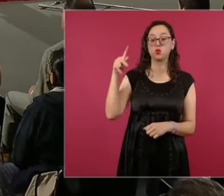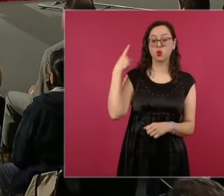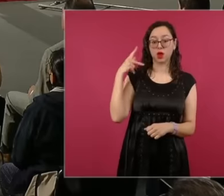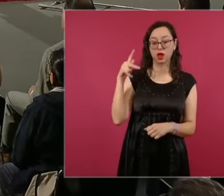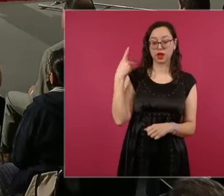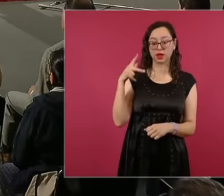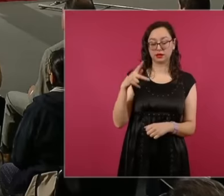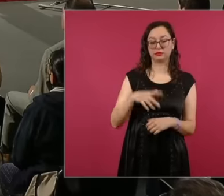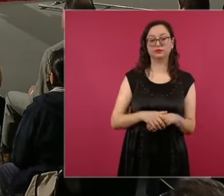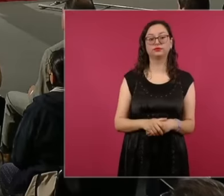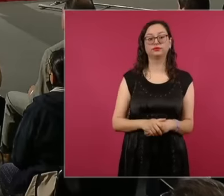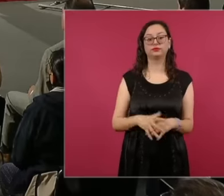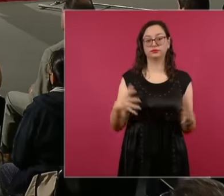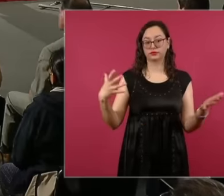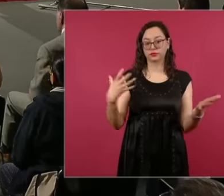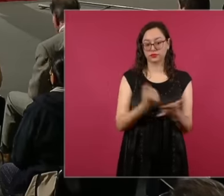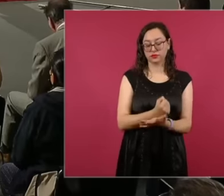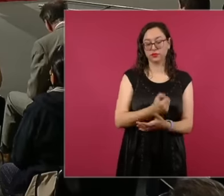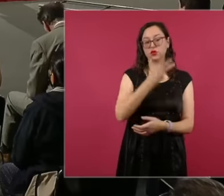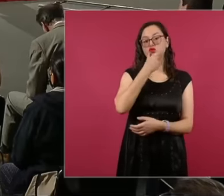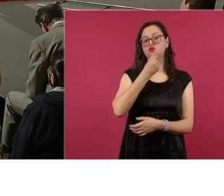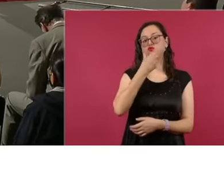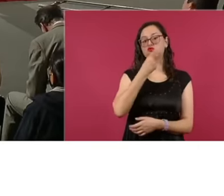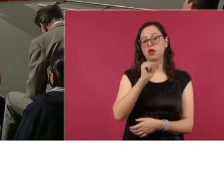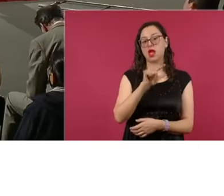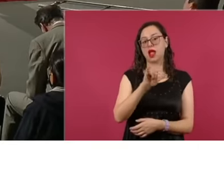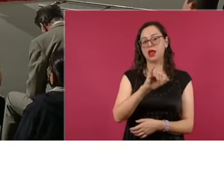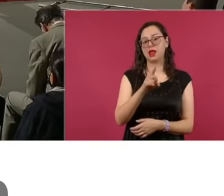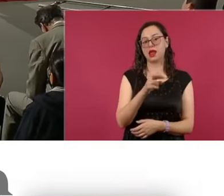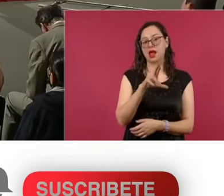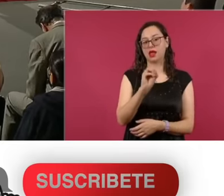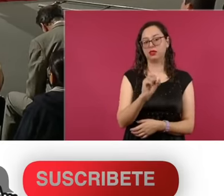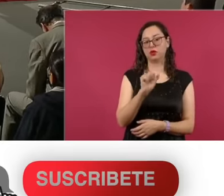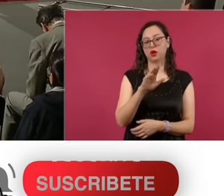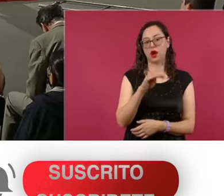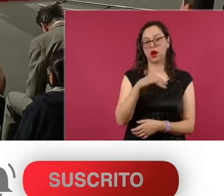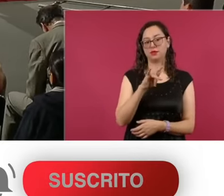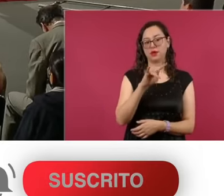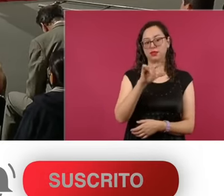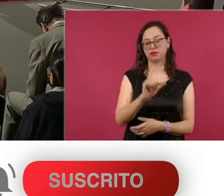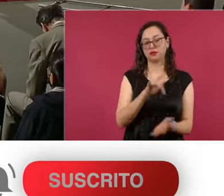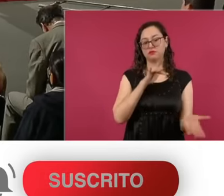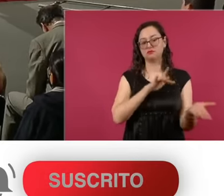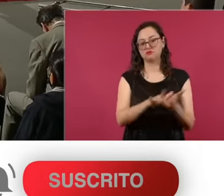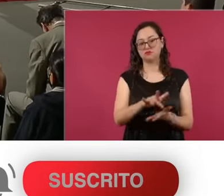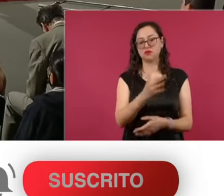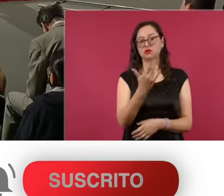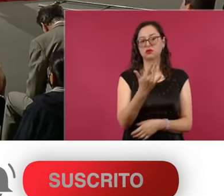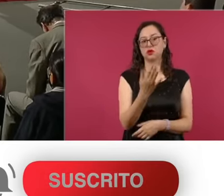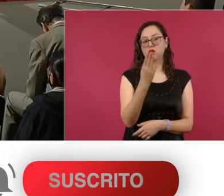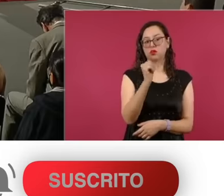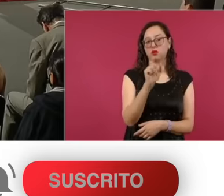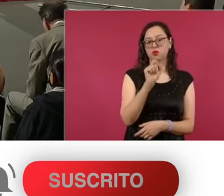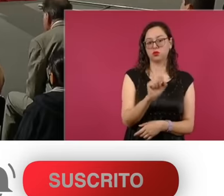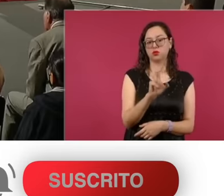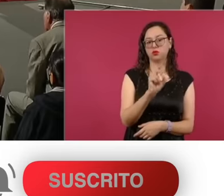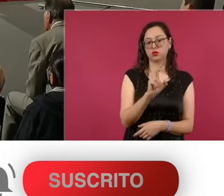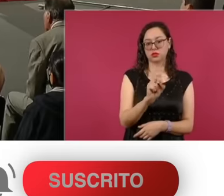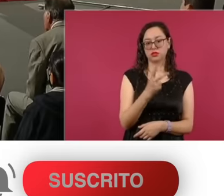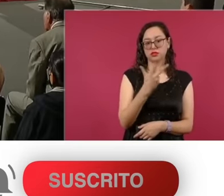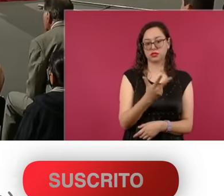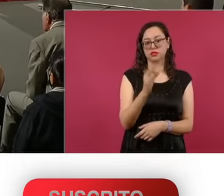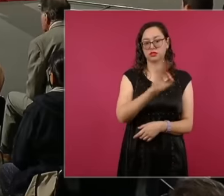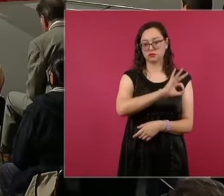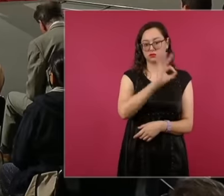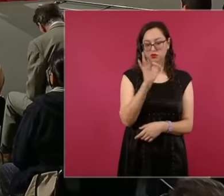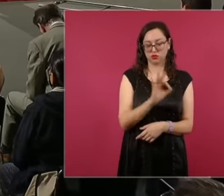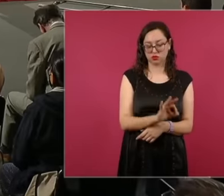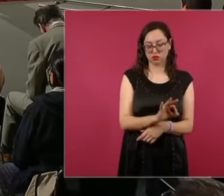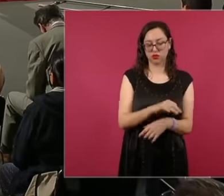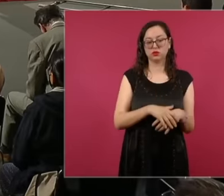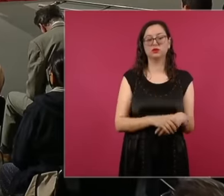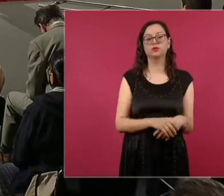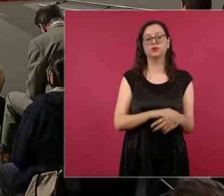The Triumph of Alejandro Armenta with 5 9.37 per morena PT green ecologist followed